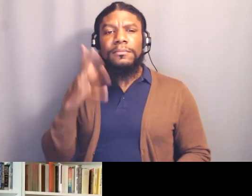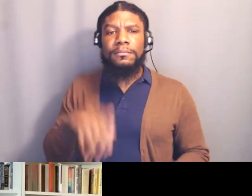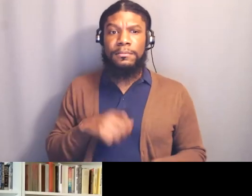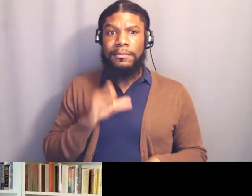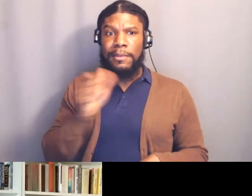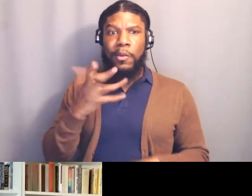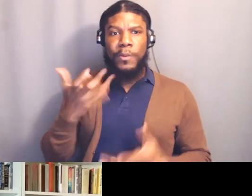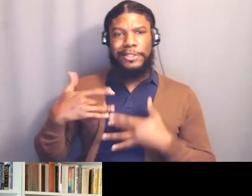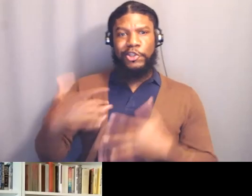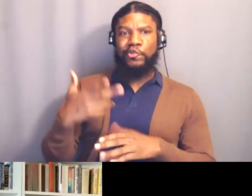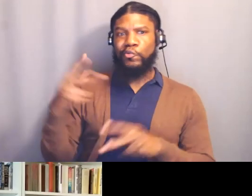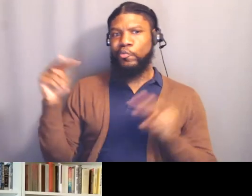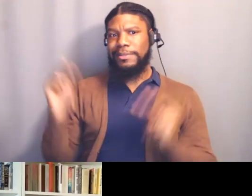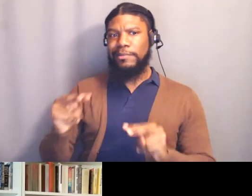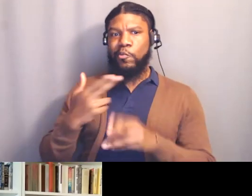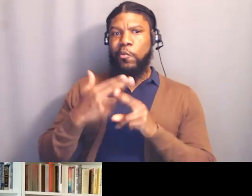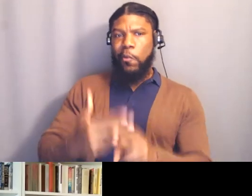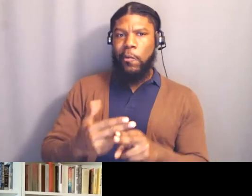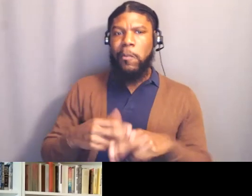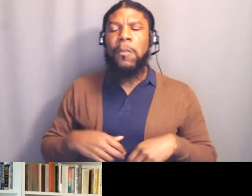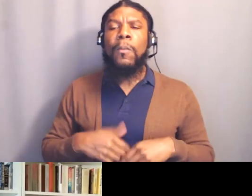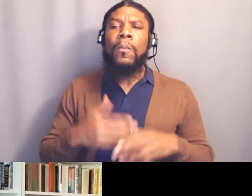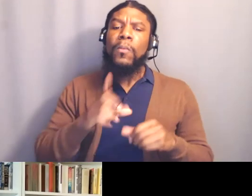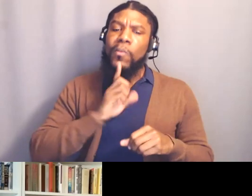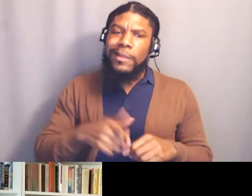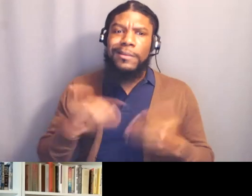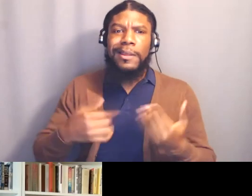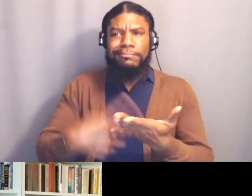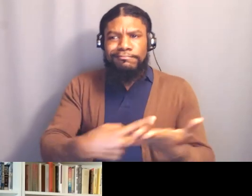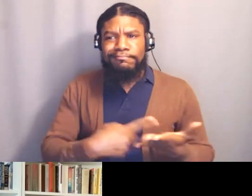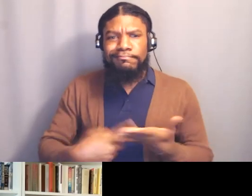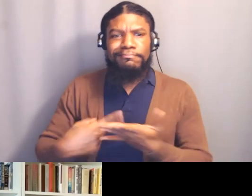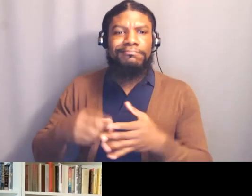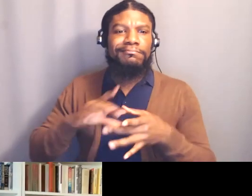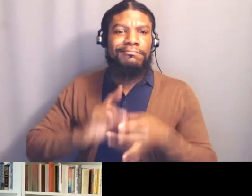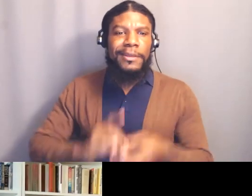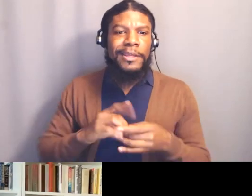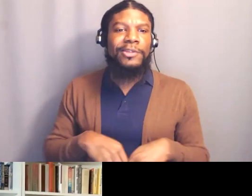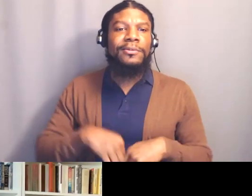and so we had a whole big discussion about Jews of color and poetry and art and things,